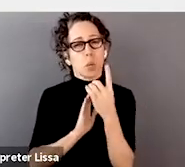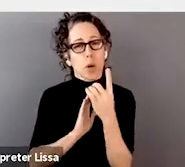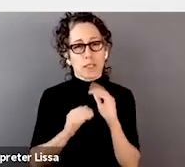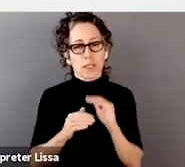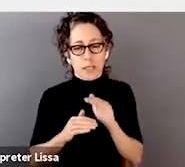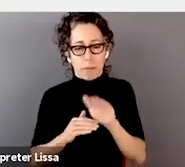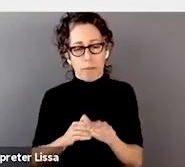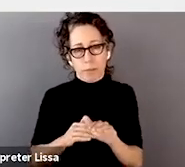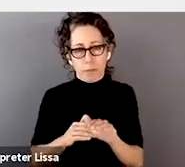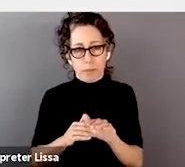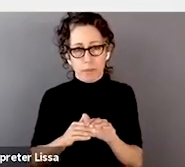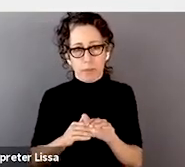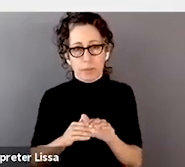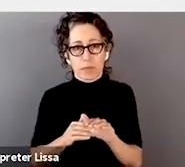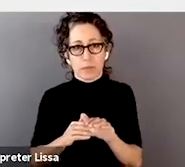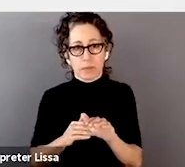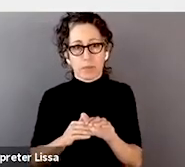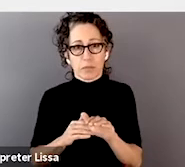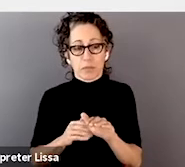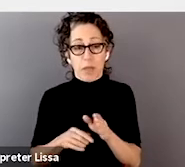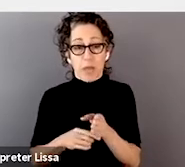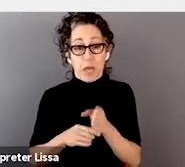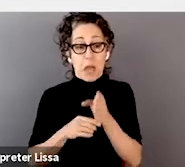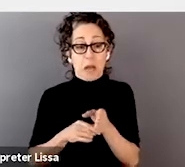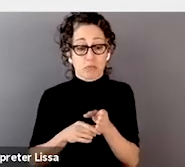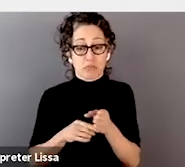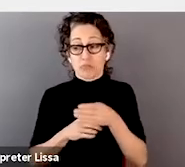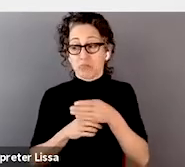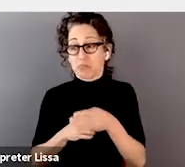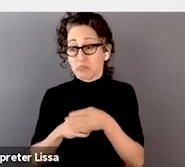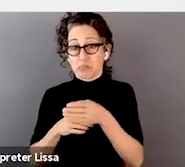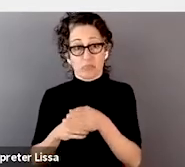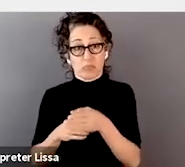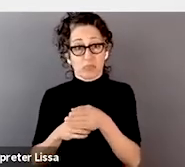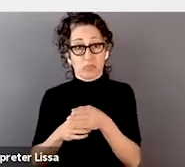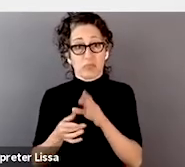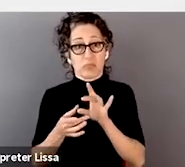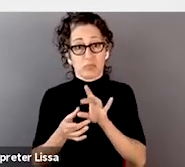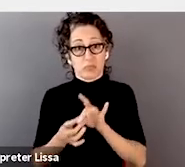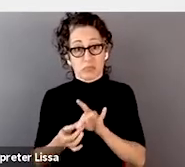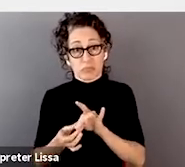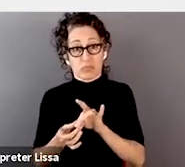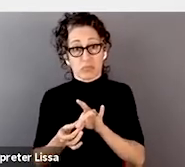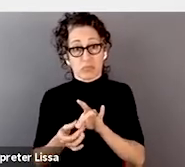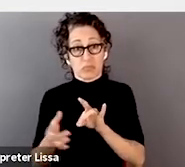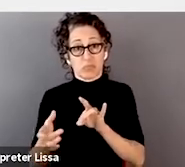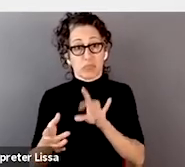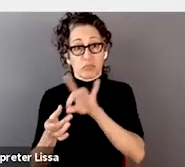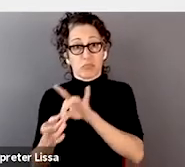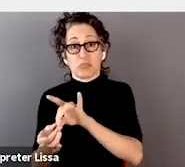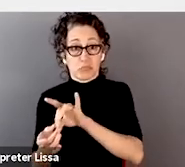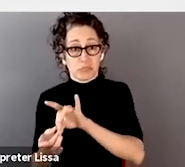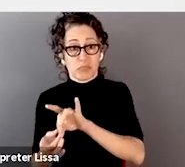what you think you want to be doing, and then just do the tiny step, and when you finish that, do another tiny step,